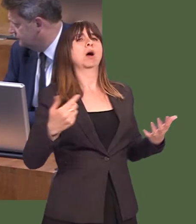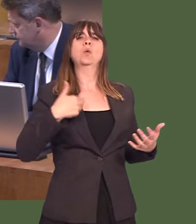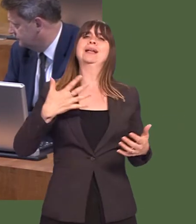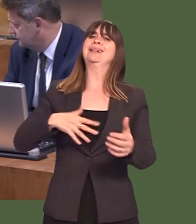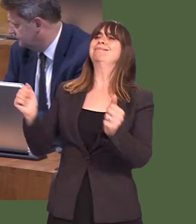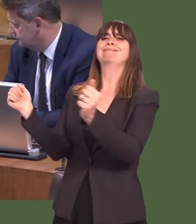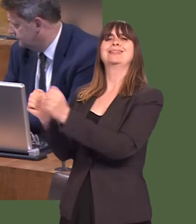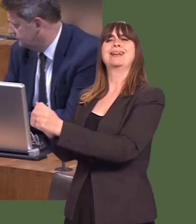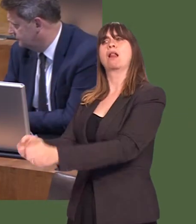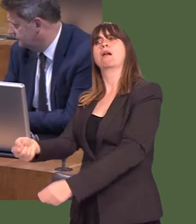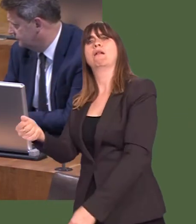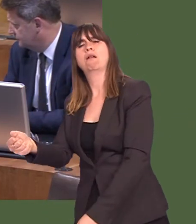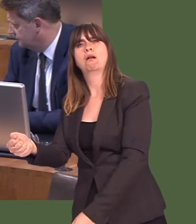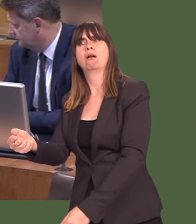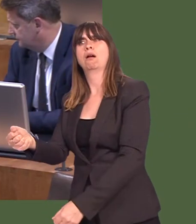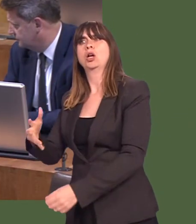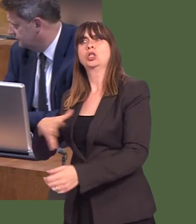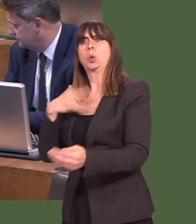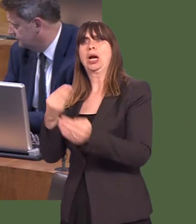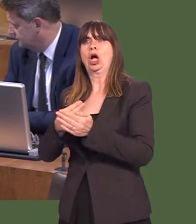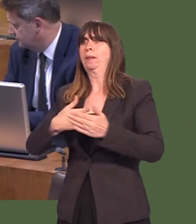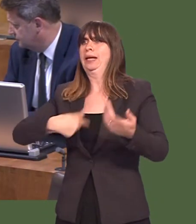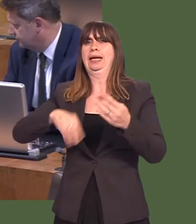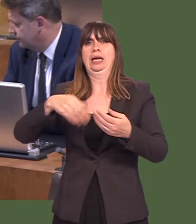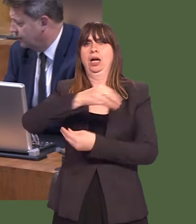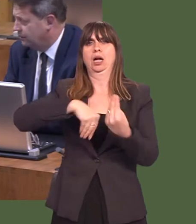ëOh, but, of course, we need a deal to make sure that we donít see an economic downturn.í